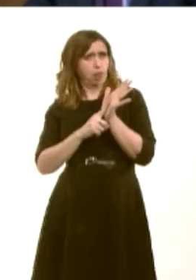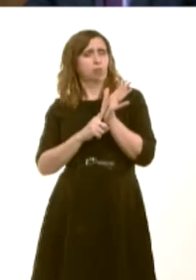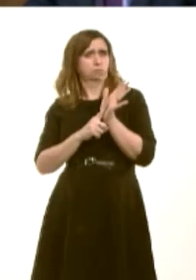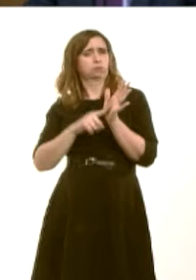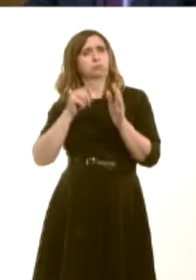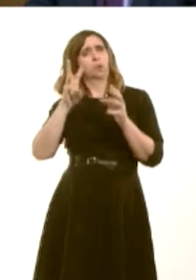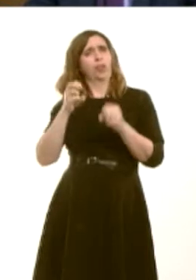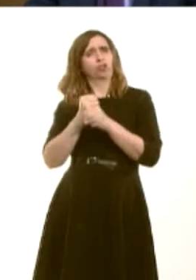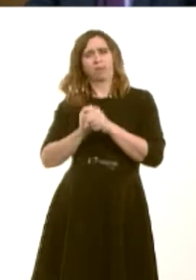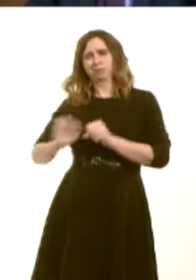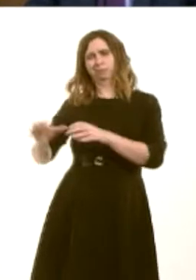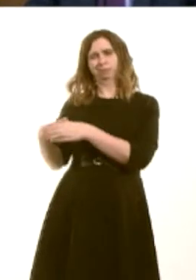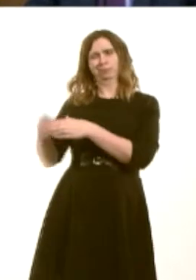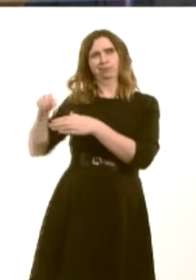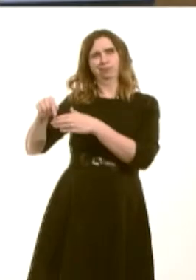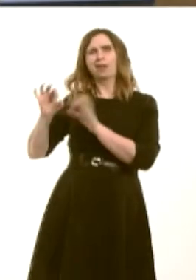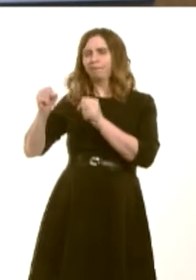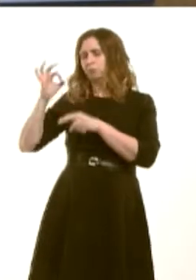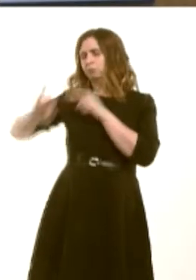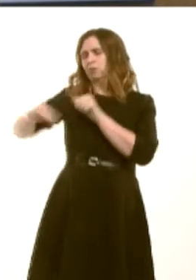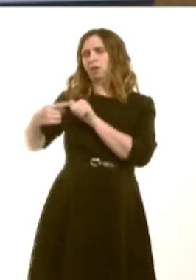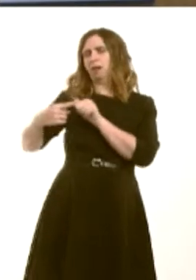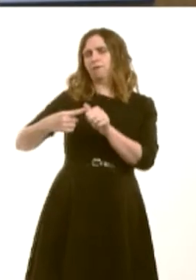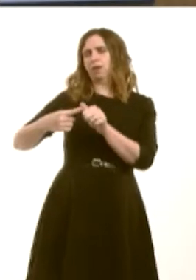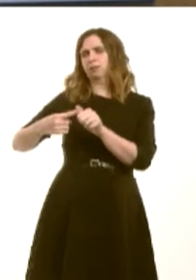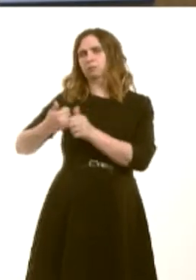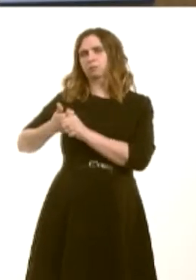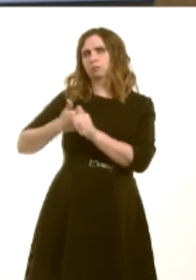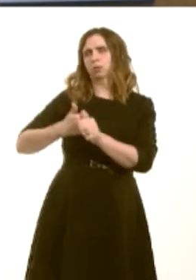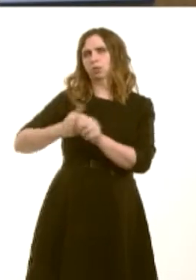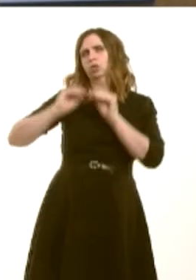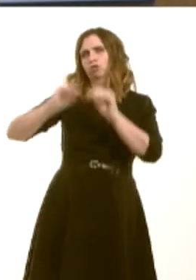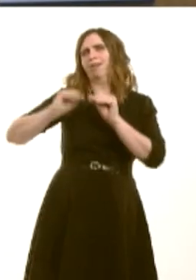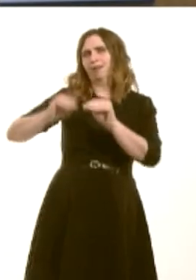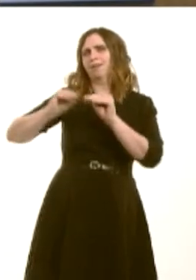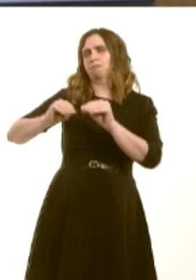Government, does provide specialist advice, support and training to any organisation that